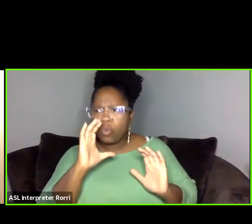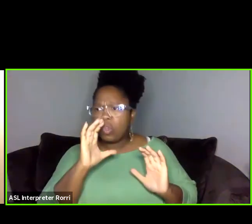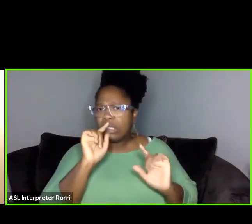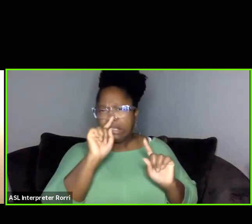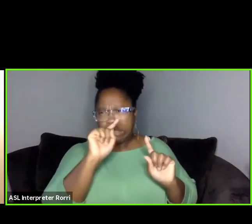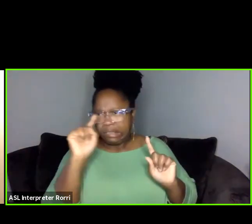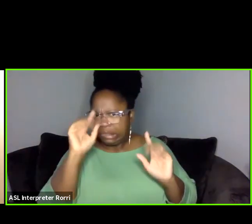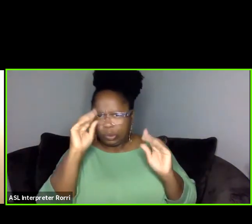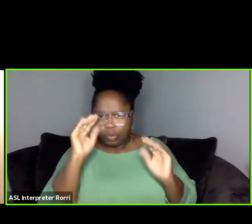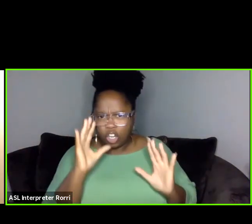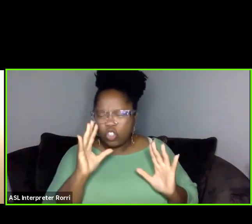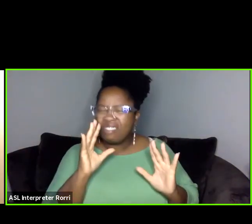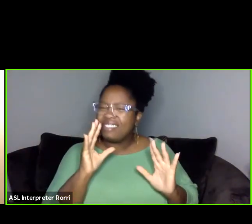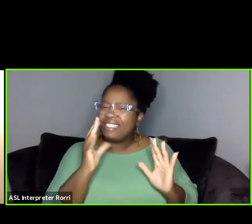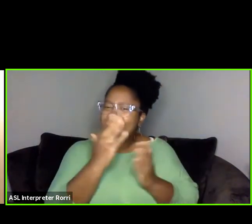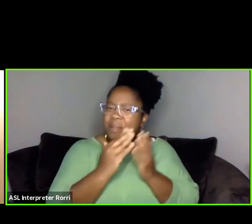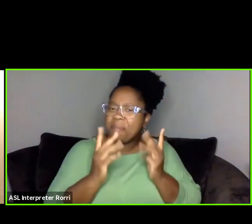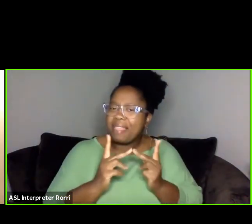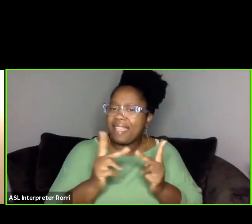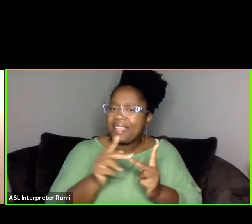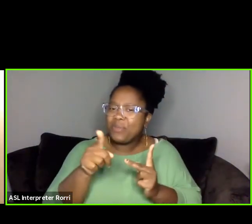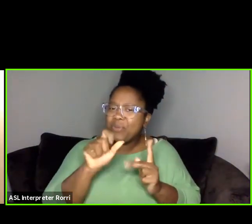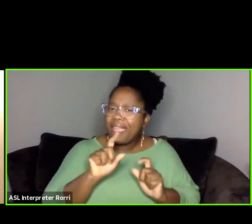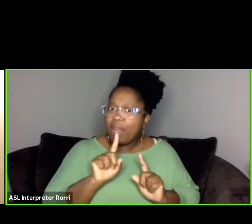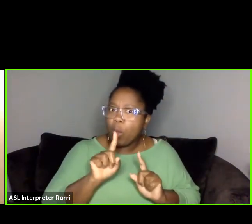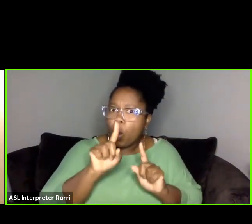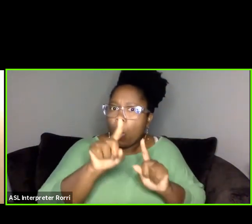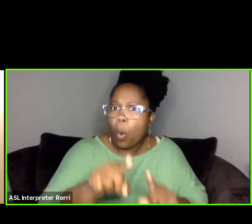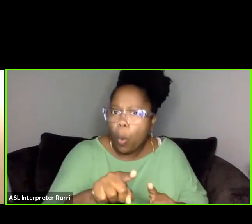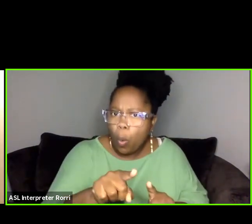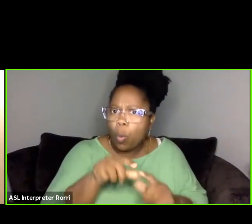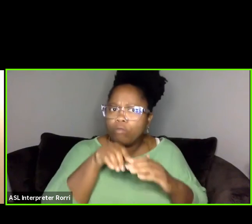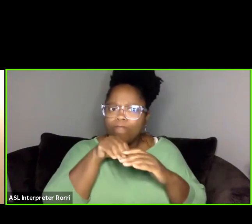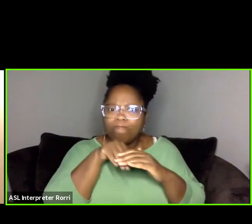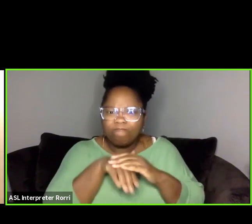Someplace where you can go and really explore the craft